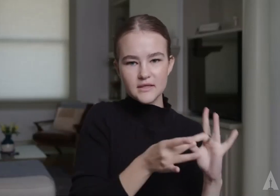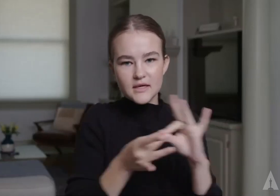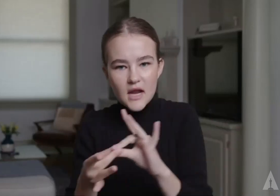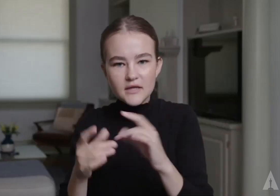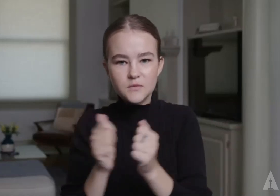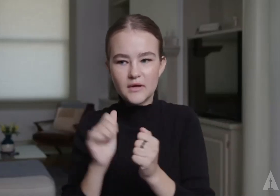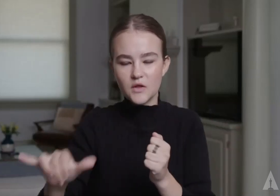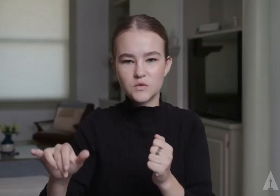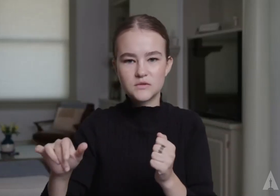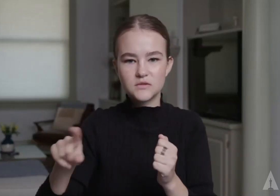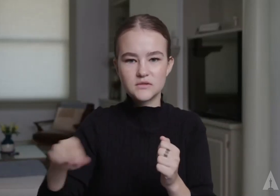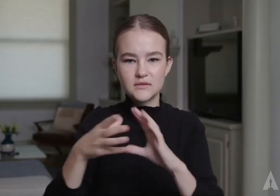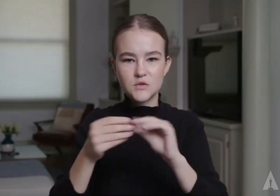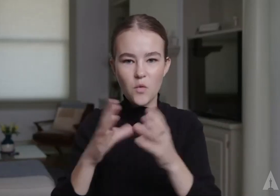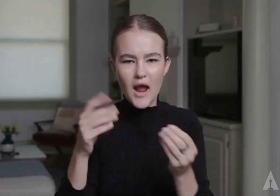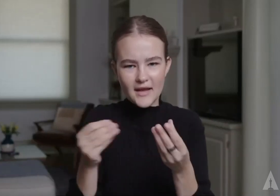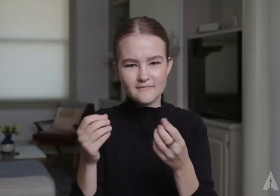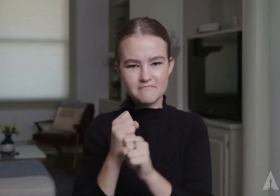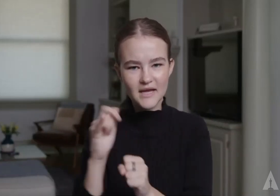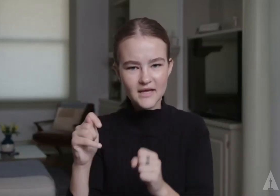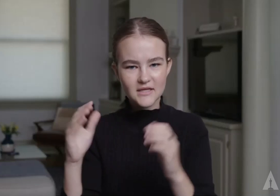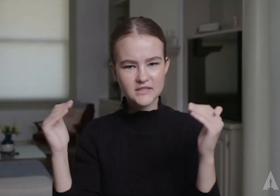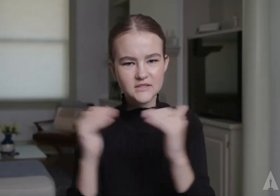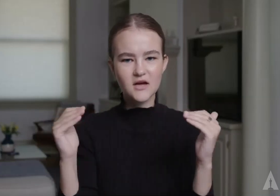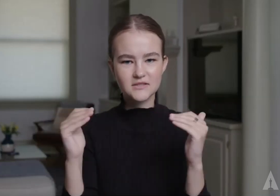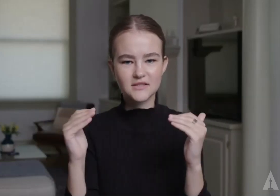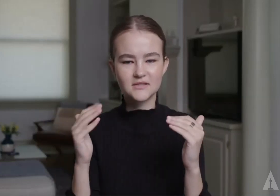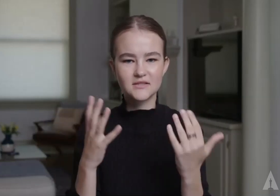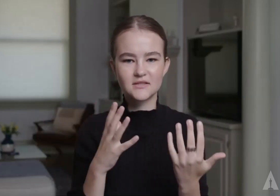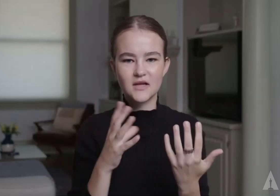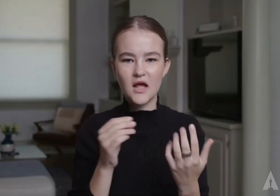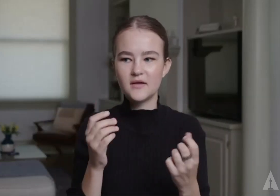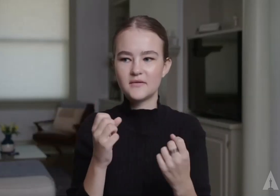knowledge and experience and the ability to tell a story